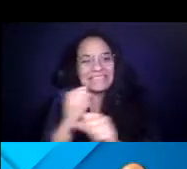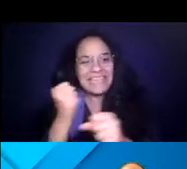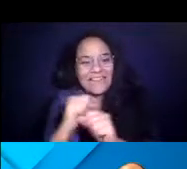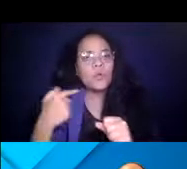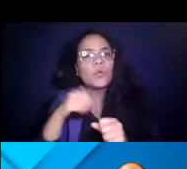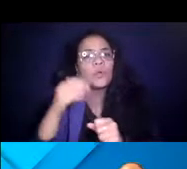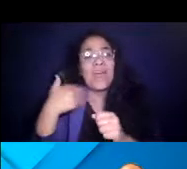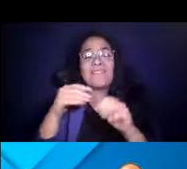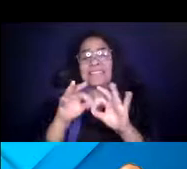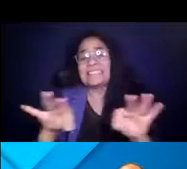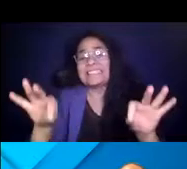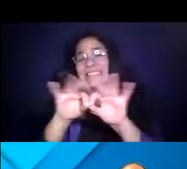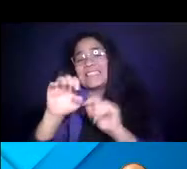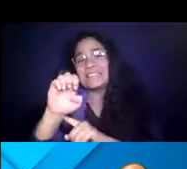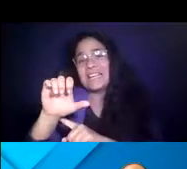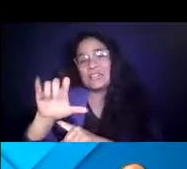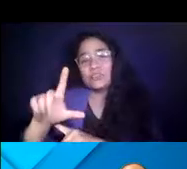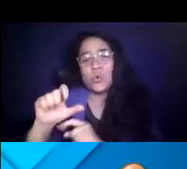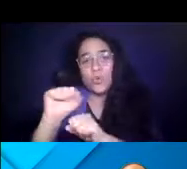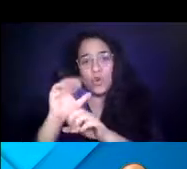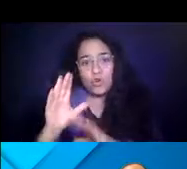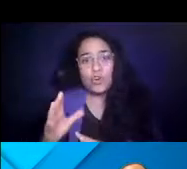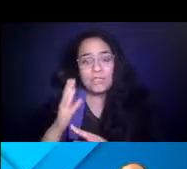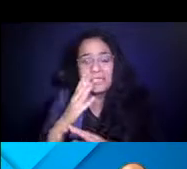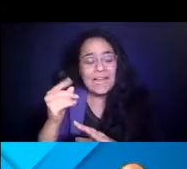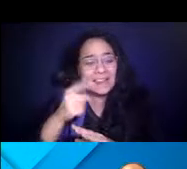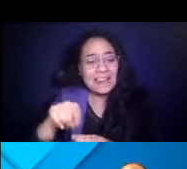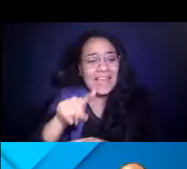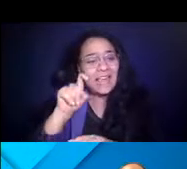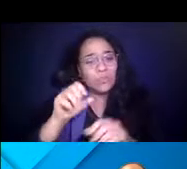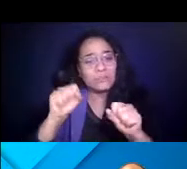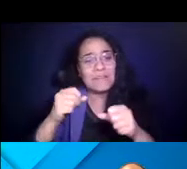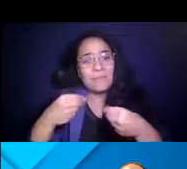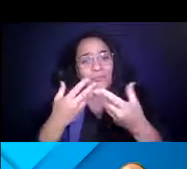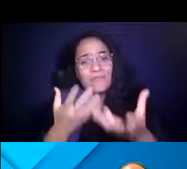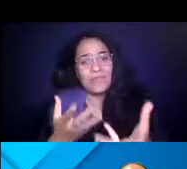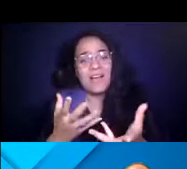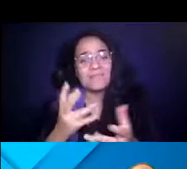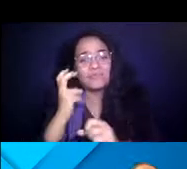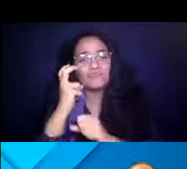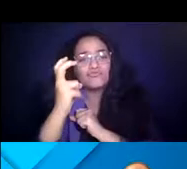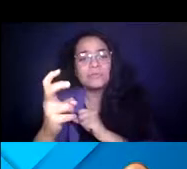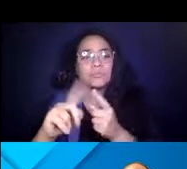14:48:55 workers and those essential workers had to be able to provide trips to other essential